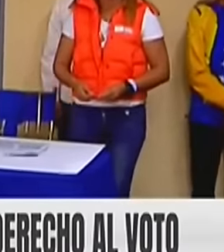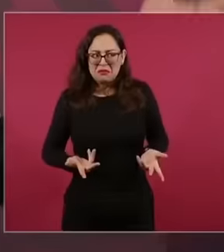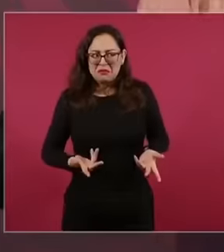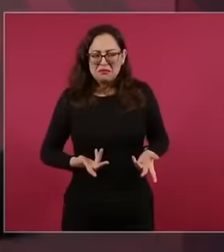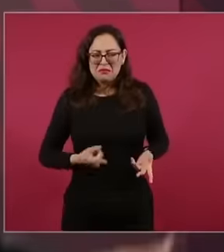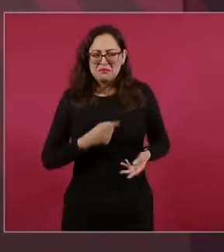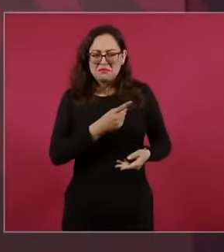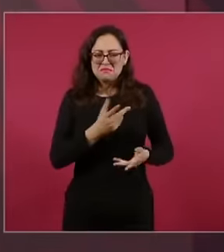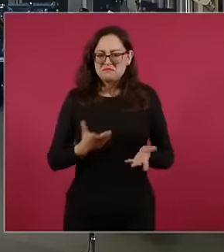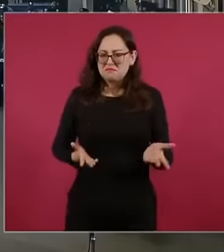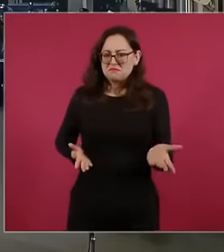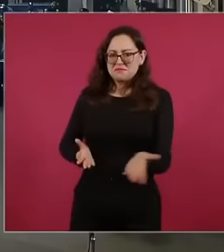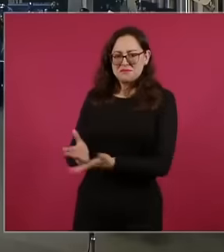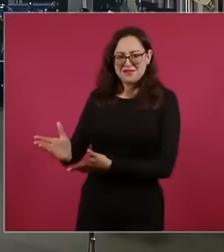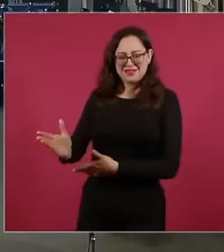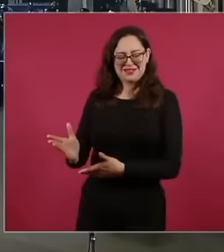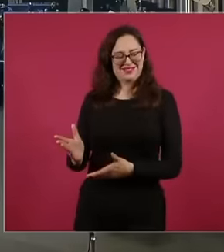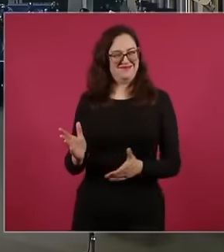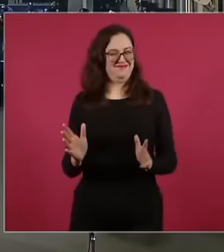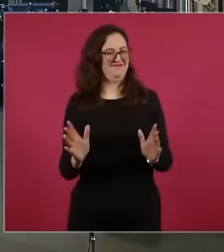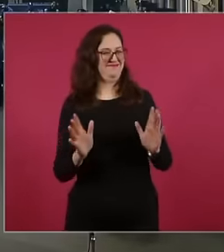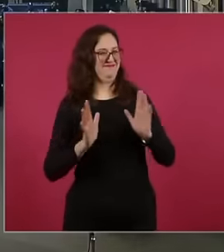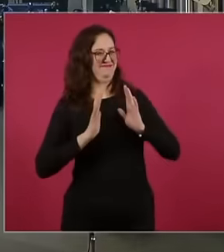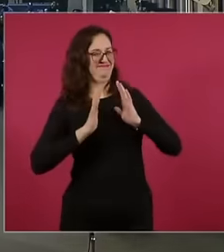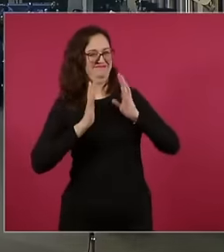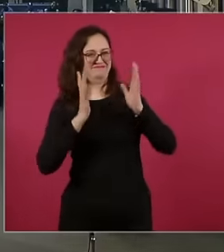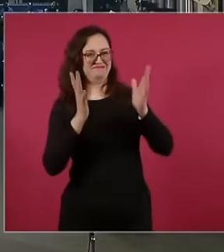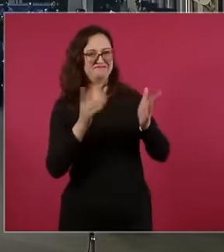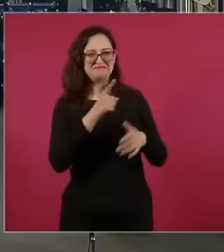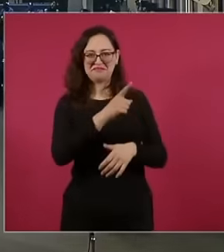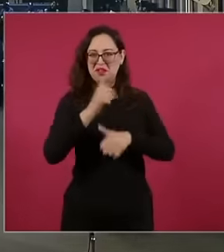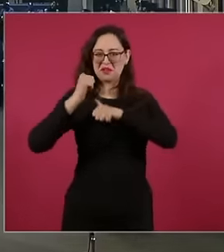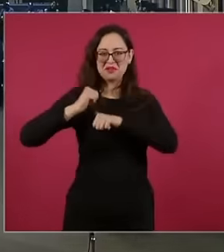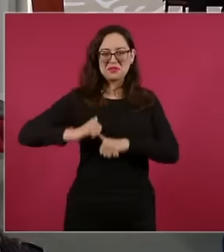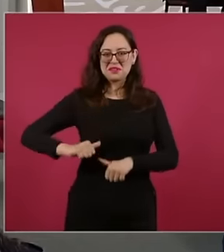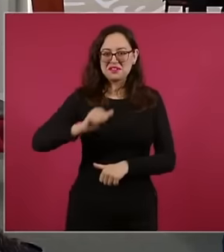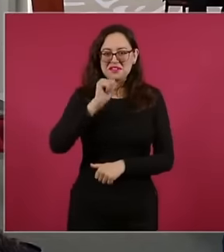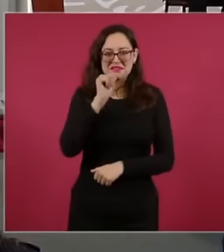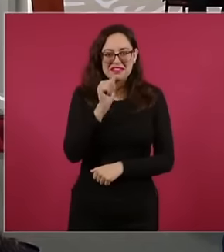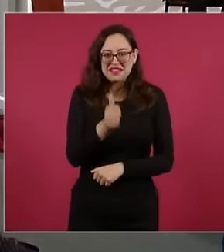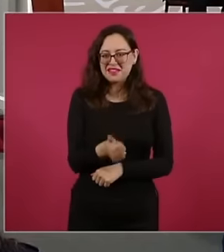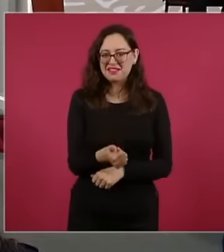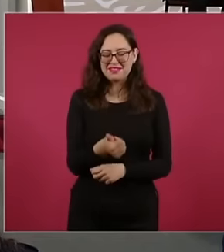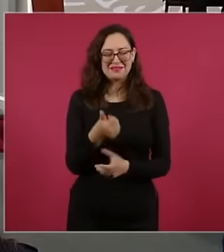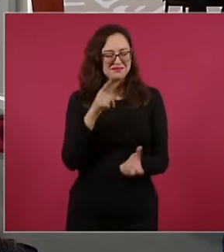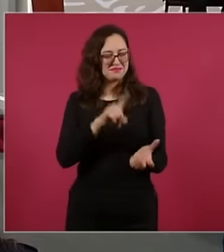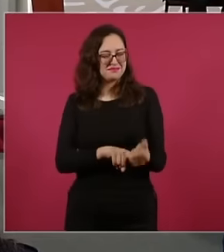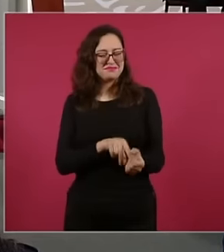external body